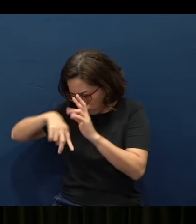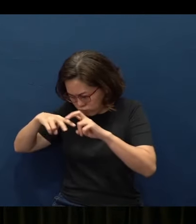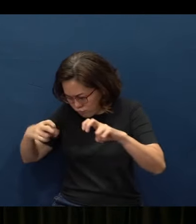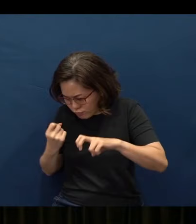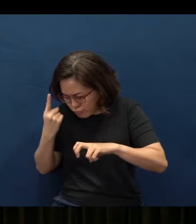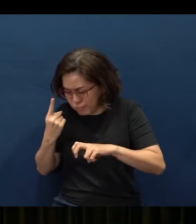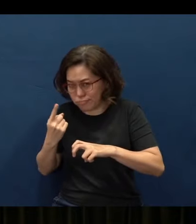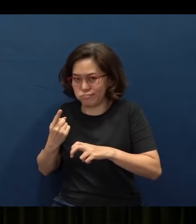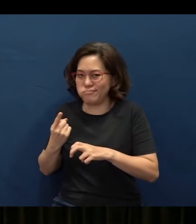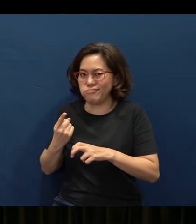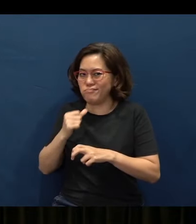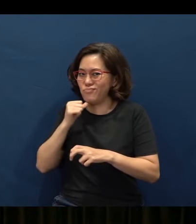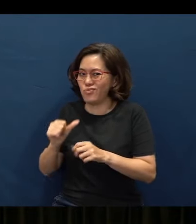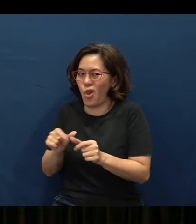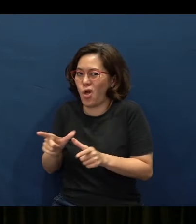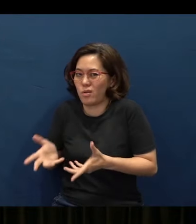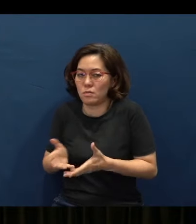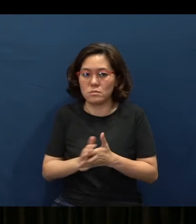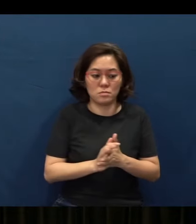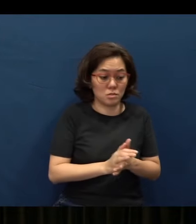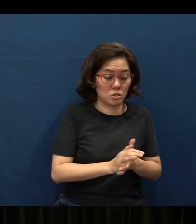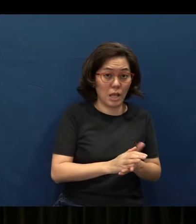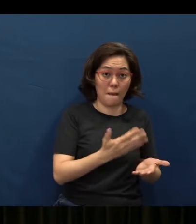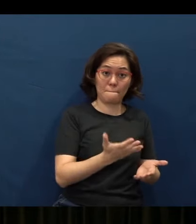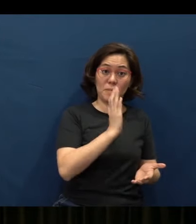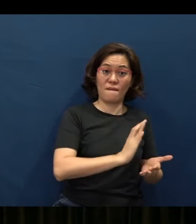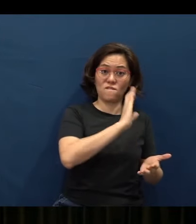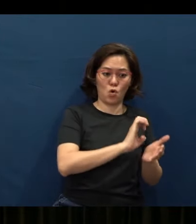What used to be voluminous encyclopedias lining the shelves,